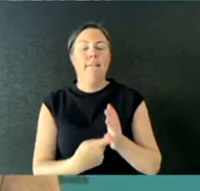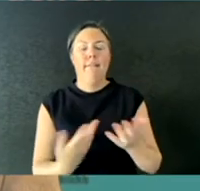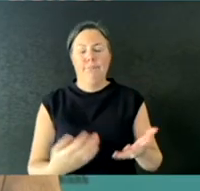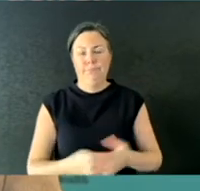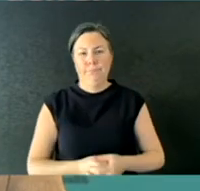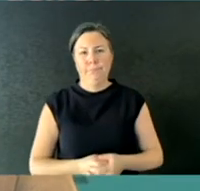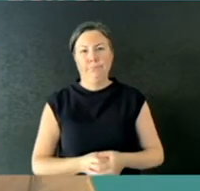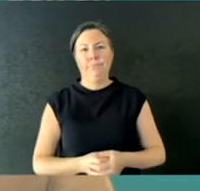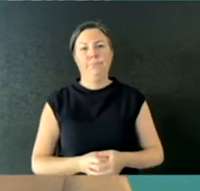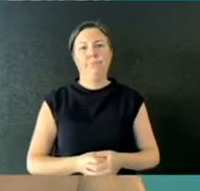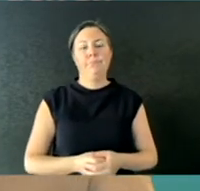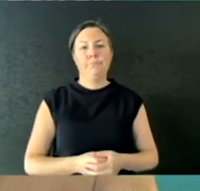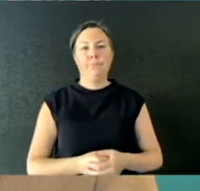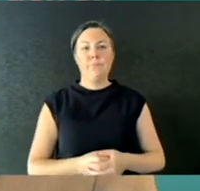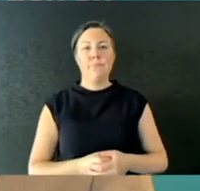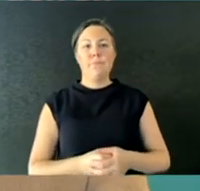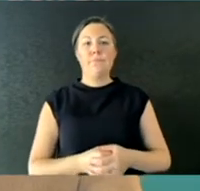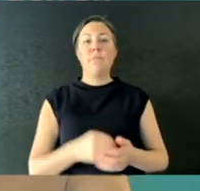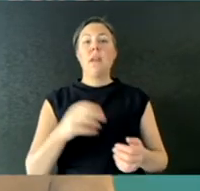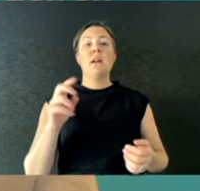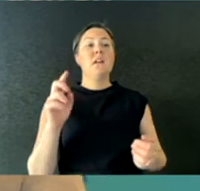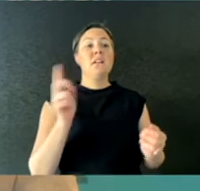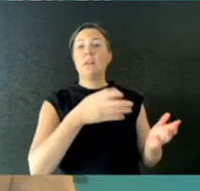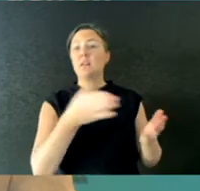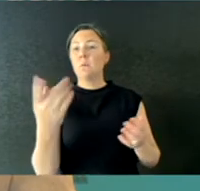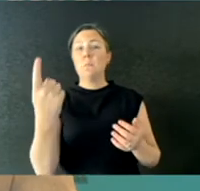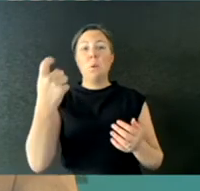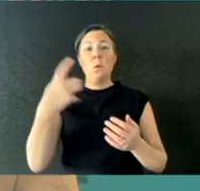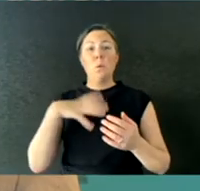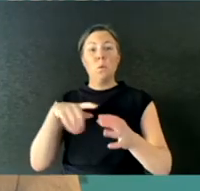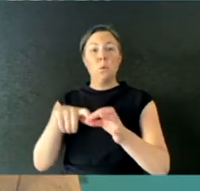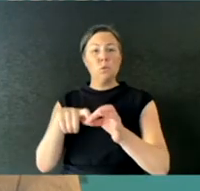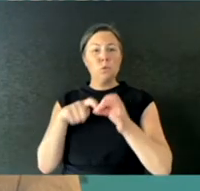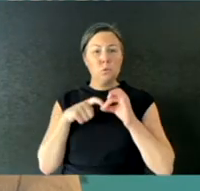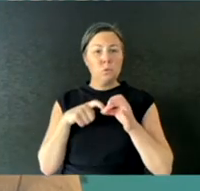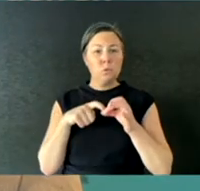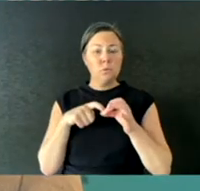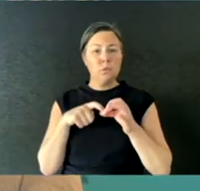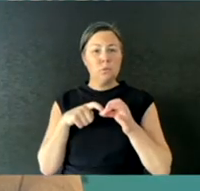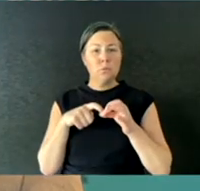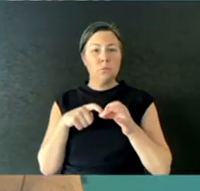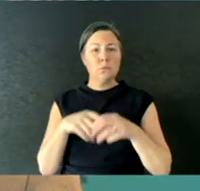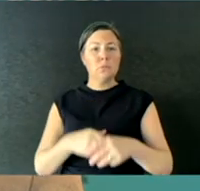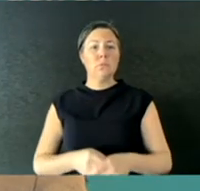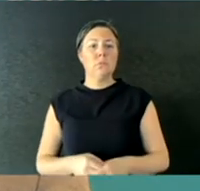I would just move- I think there's one more person on the call. QUESTION: Yes. Yes, go ahead.